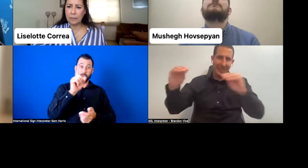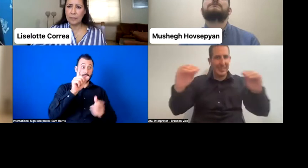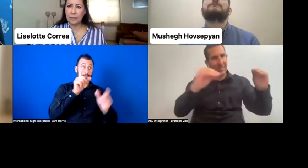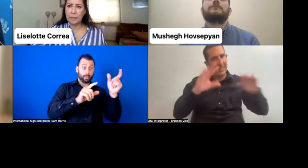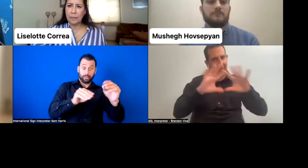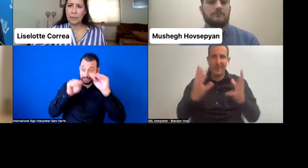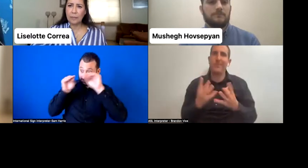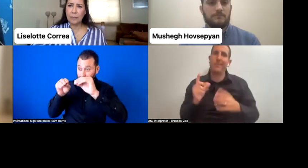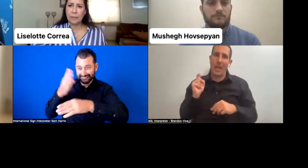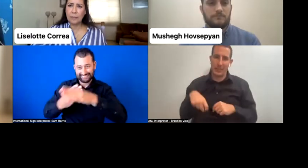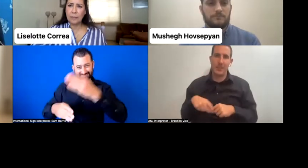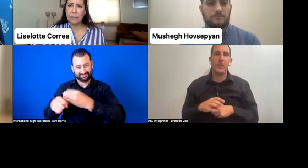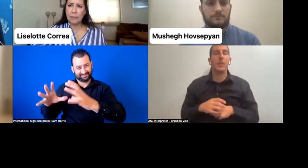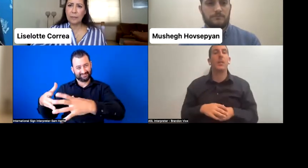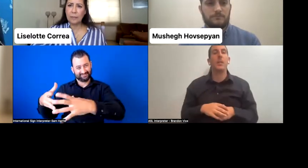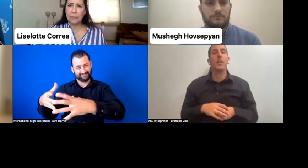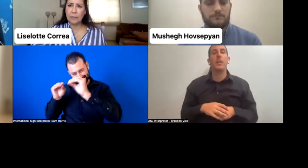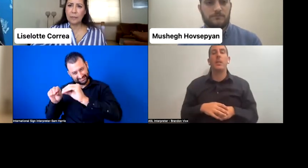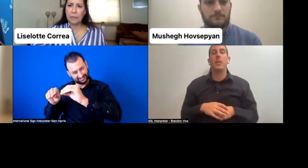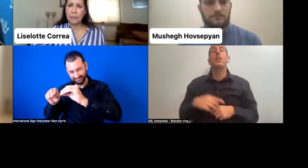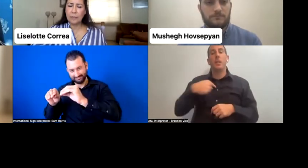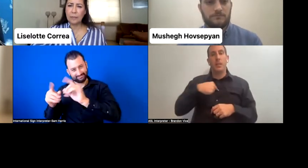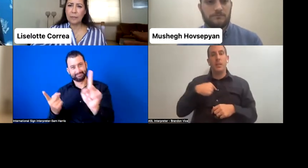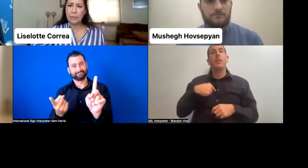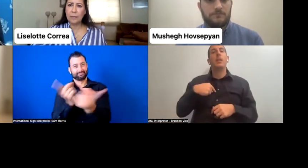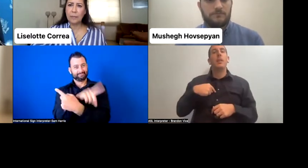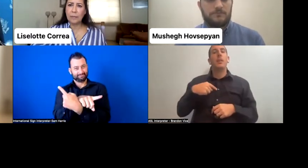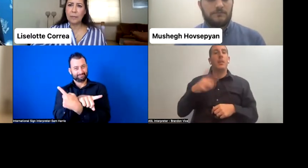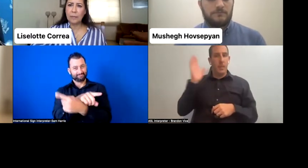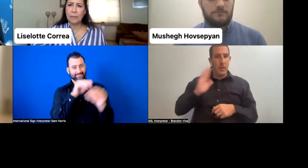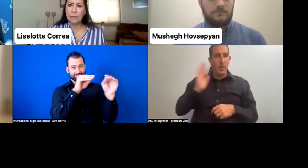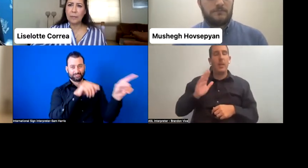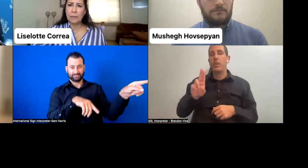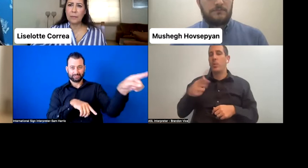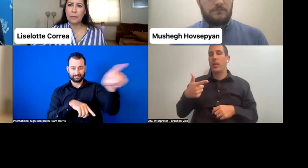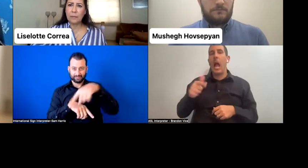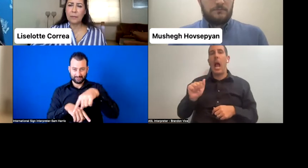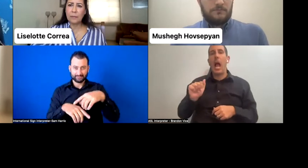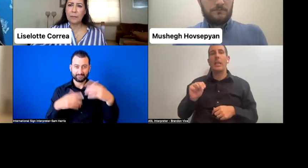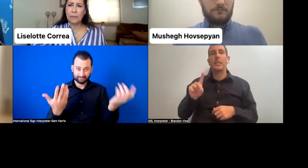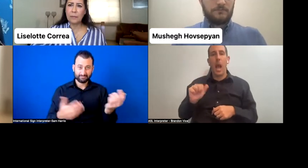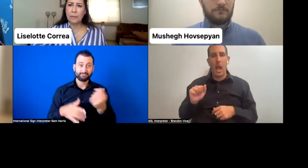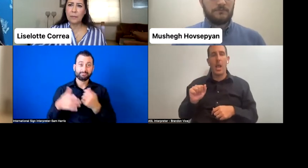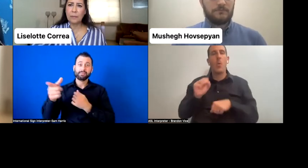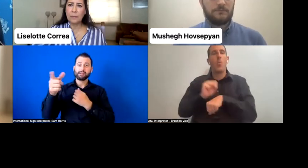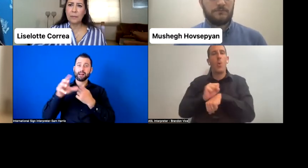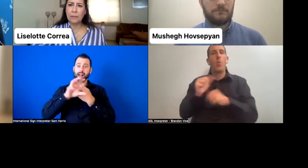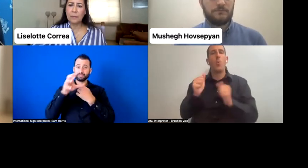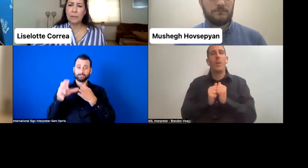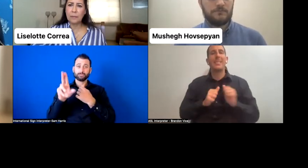was doing a fellowship in Uganda, where I was working with the Disabled Persons' Union in Northern Uganda.